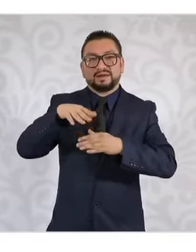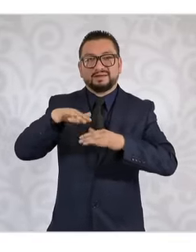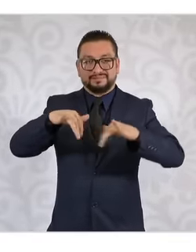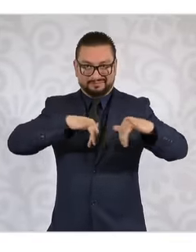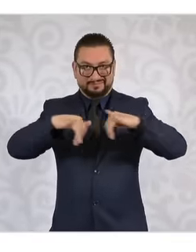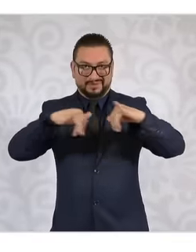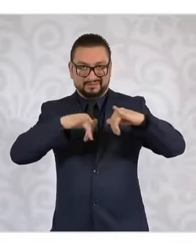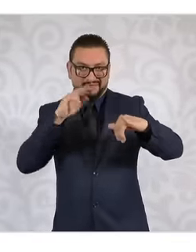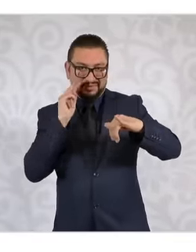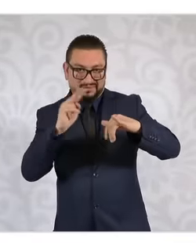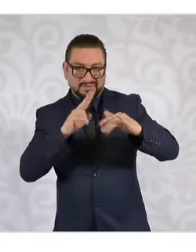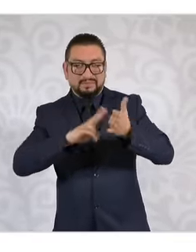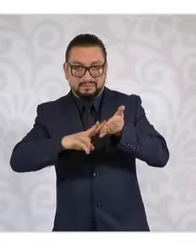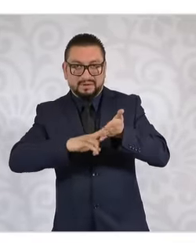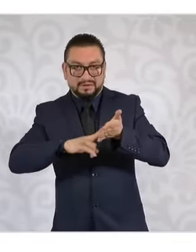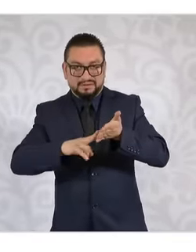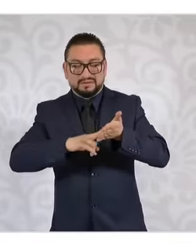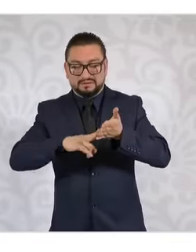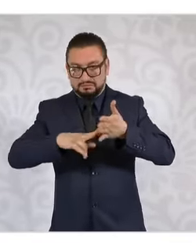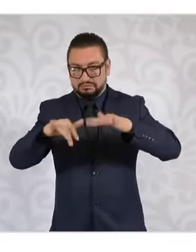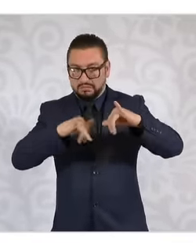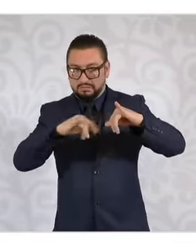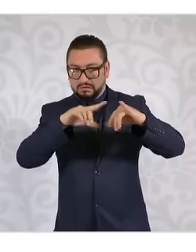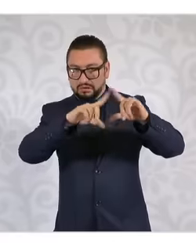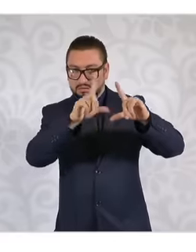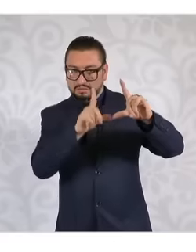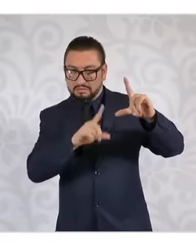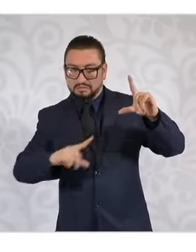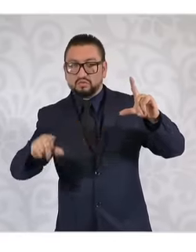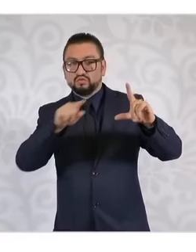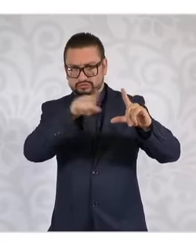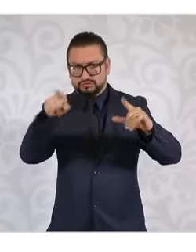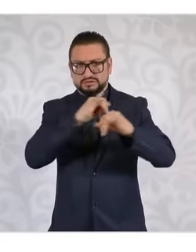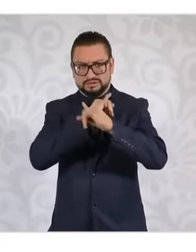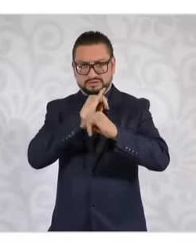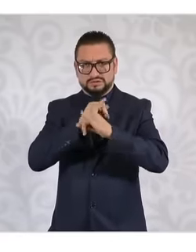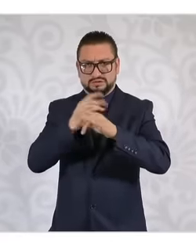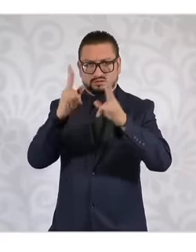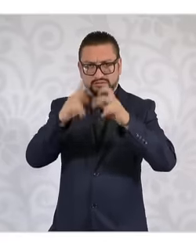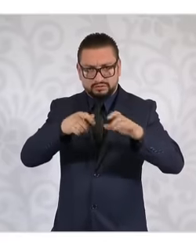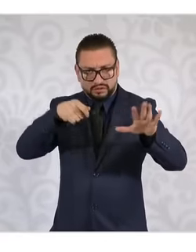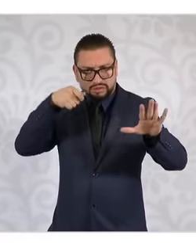see anything, but you can see the map at least, but you can download it from the internet with a magnifying glass, of course